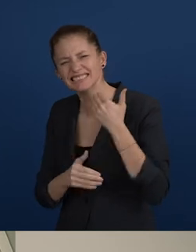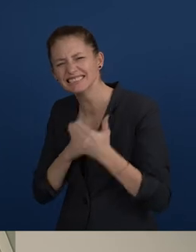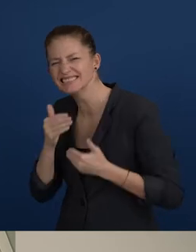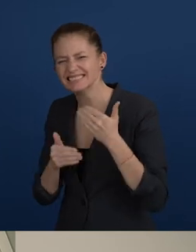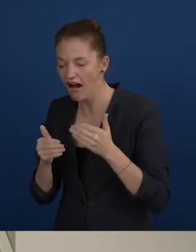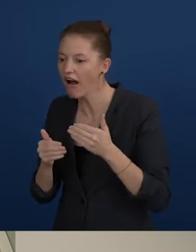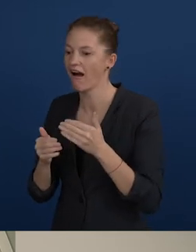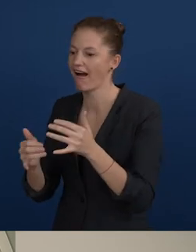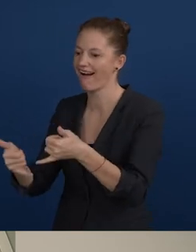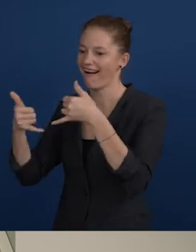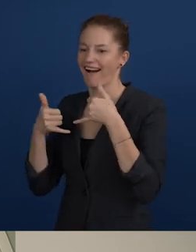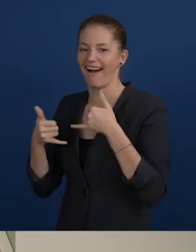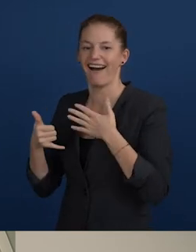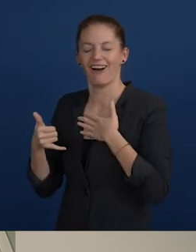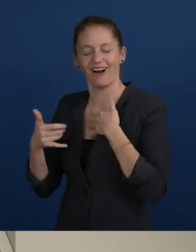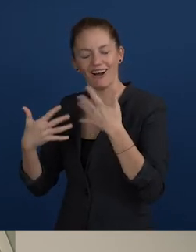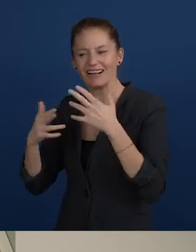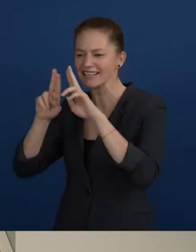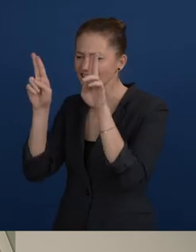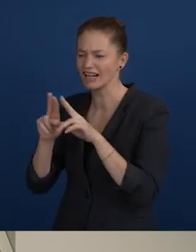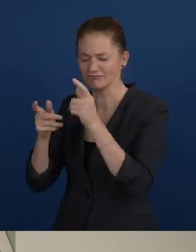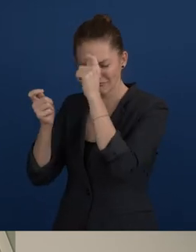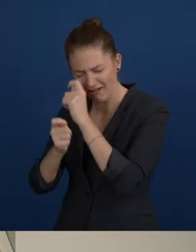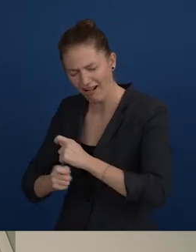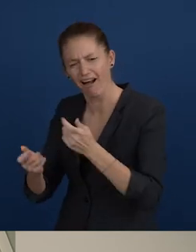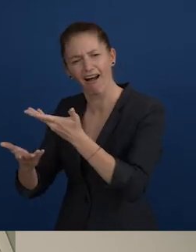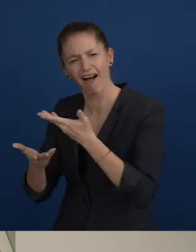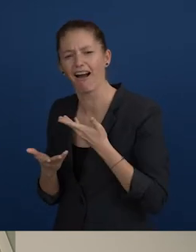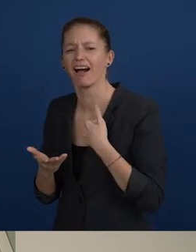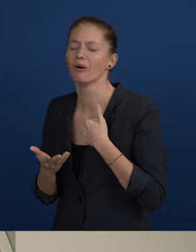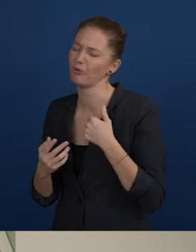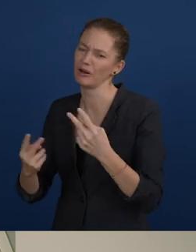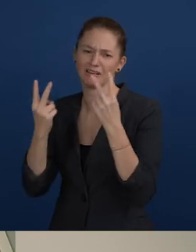This international recognition is a breakthrough for App&Town. Looking forward to seeing you in Vienna."